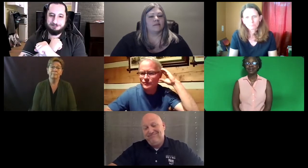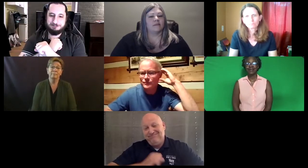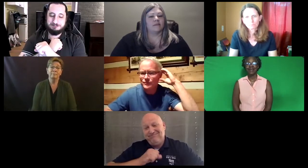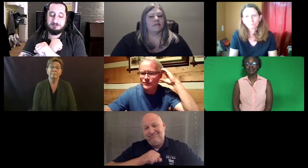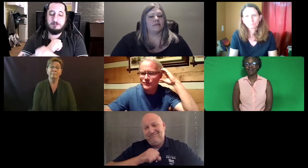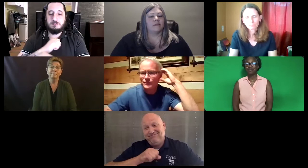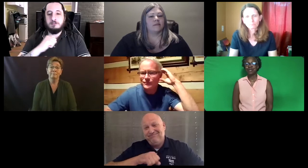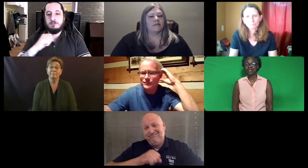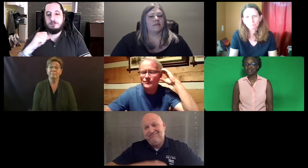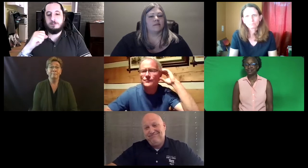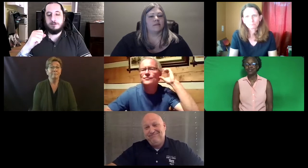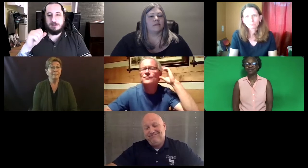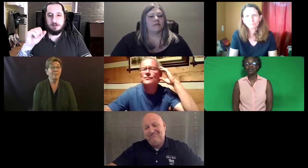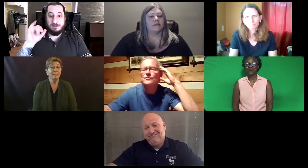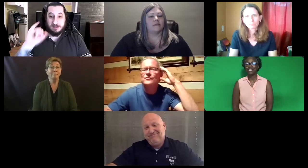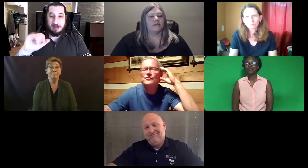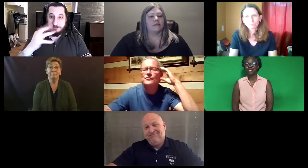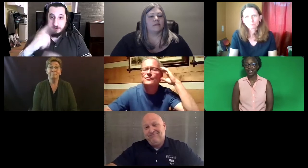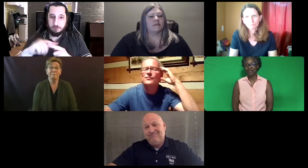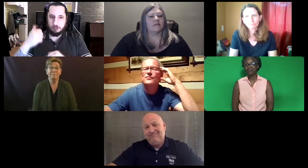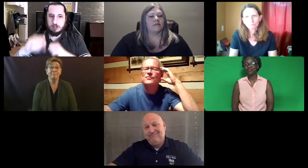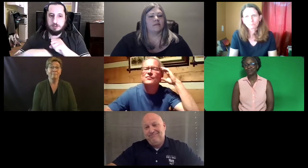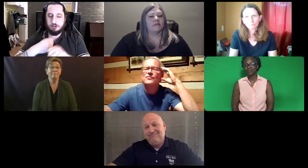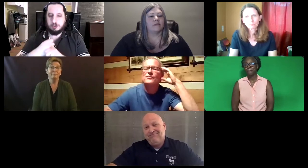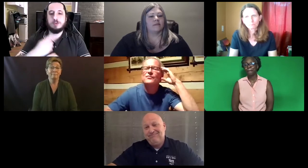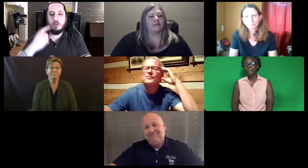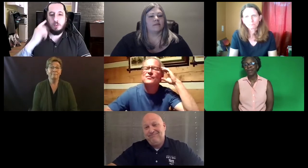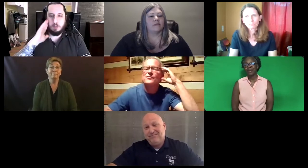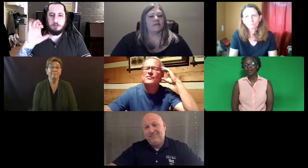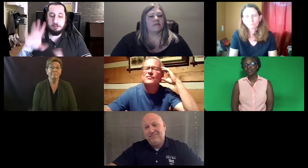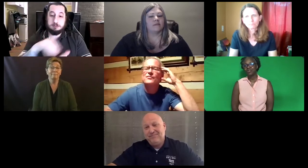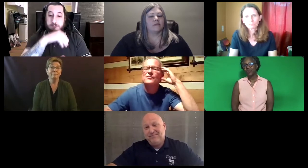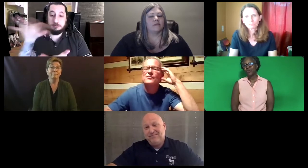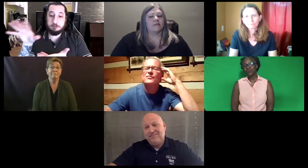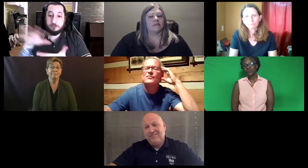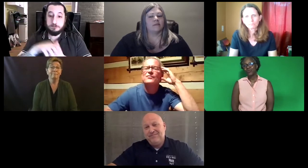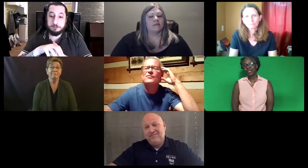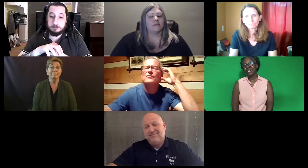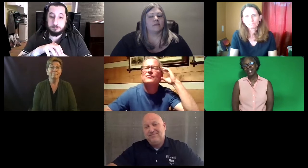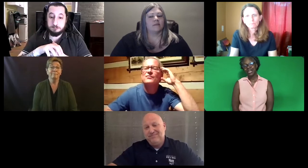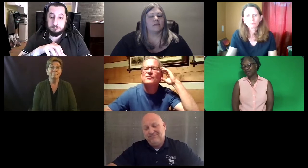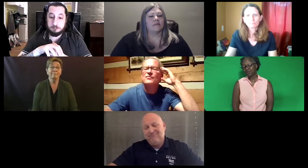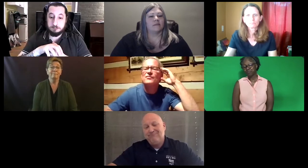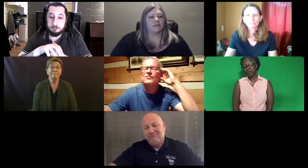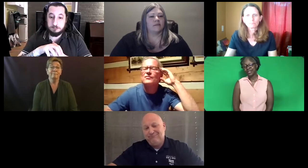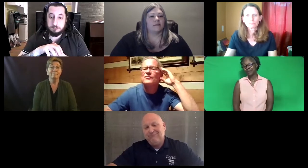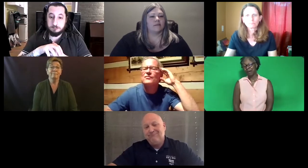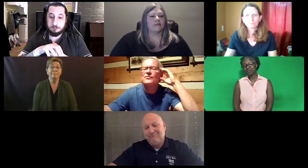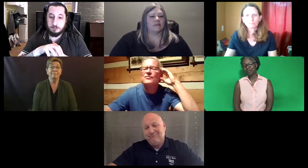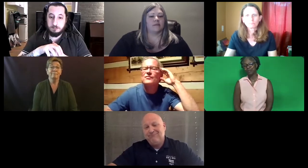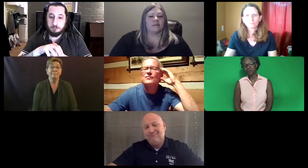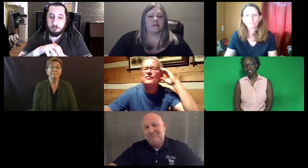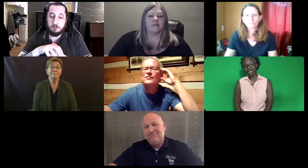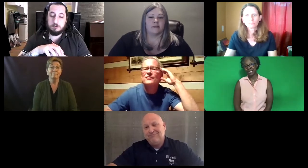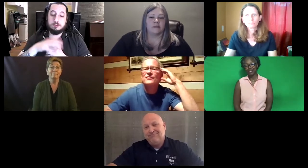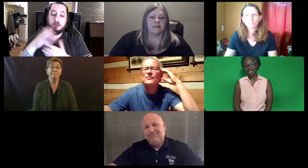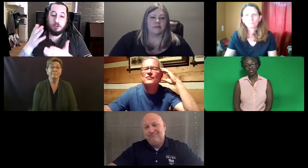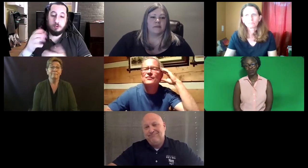And everyone's... so another point about developing your own assessment is that it's going to